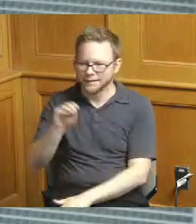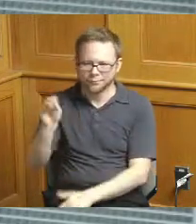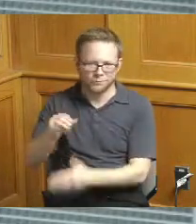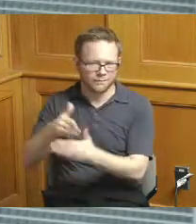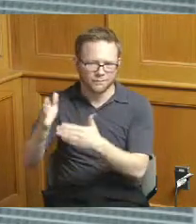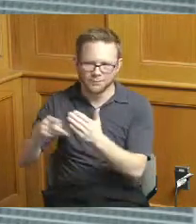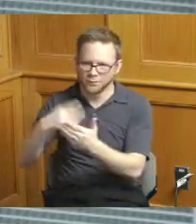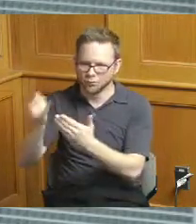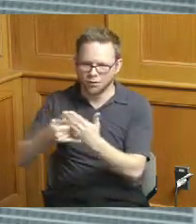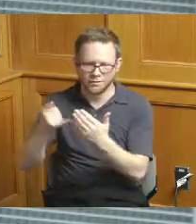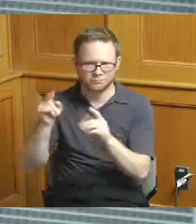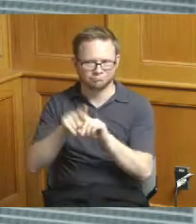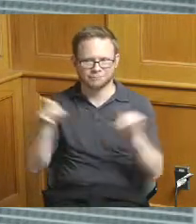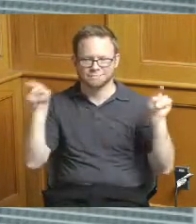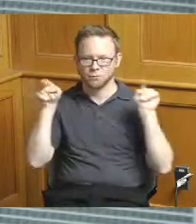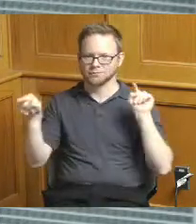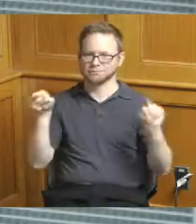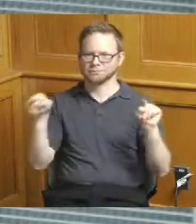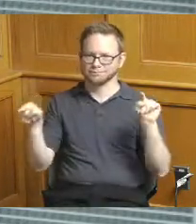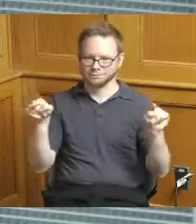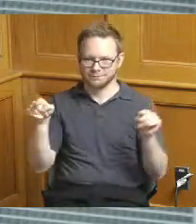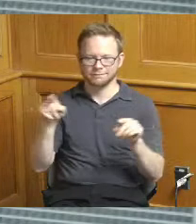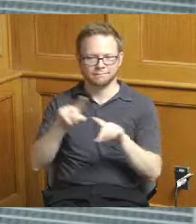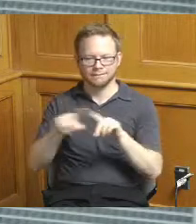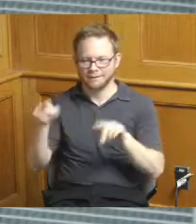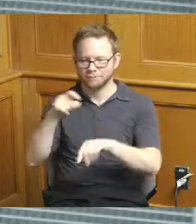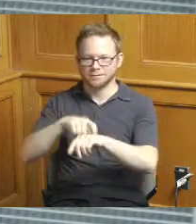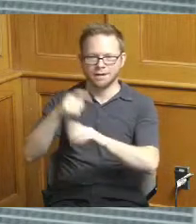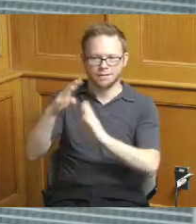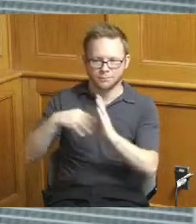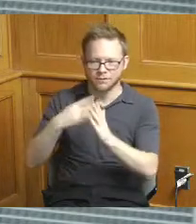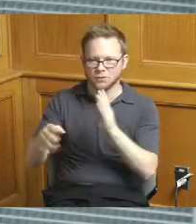are occurring over completely different timelines and they overlap over different vip years as well